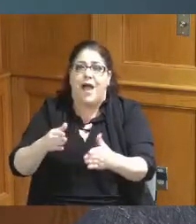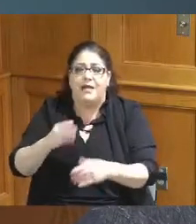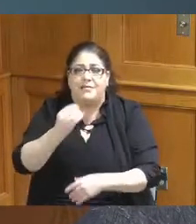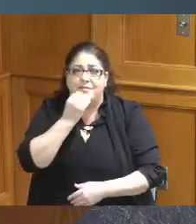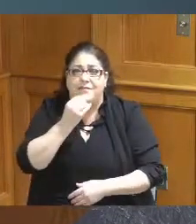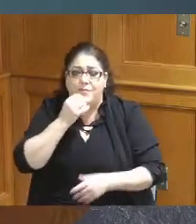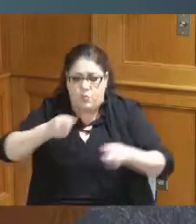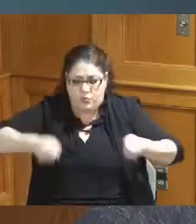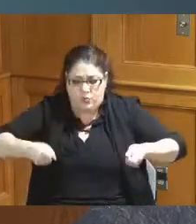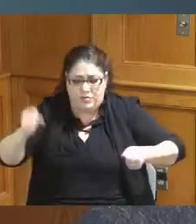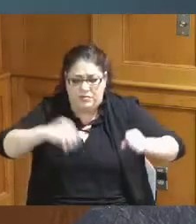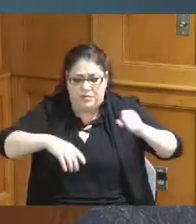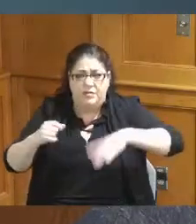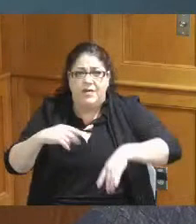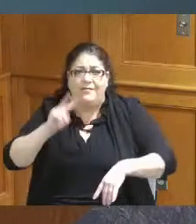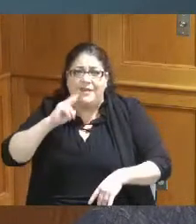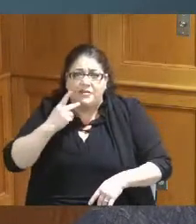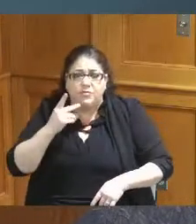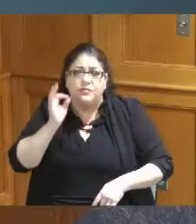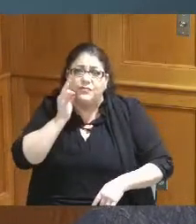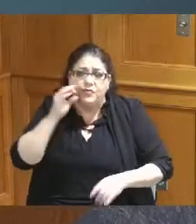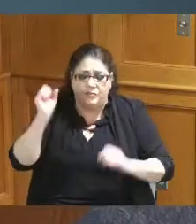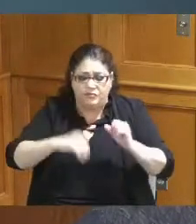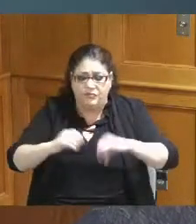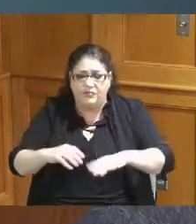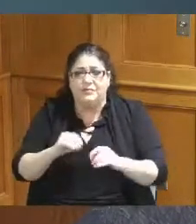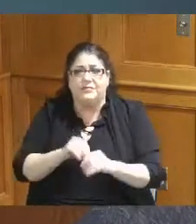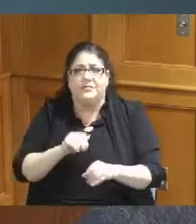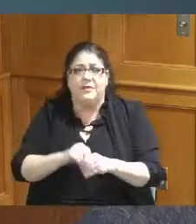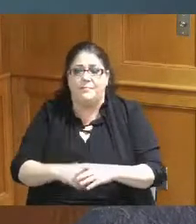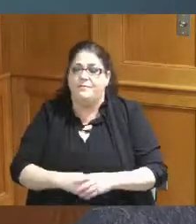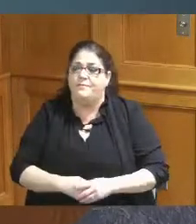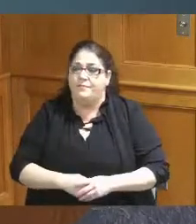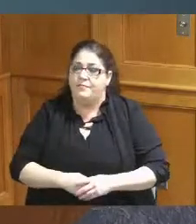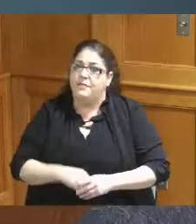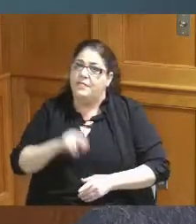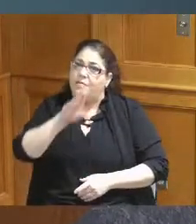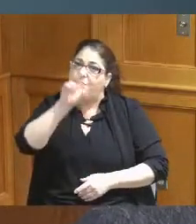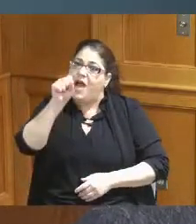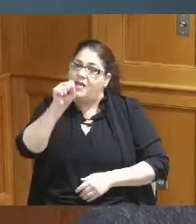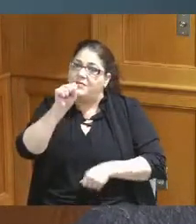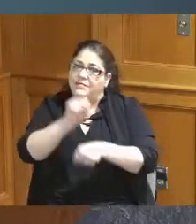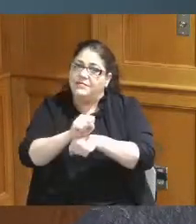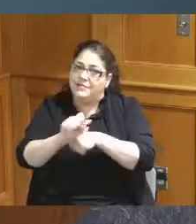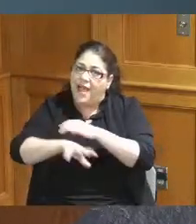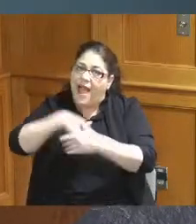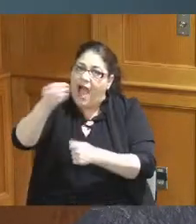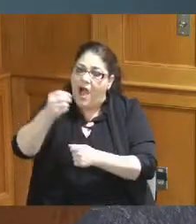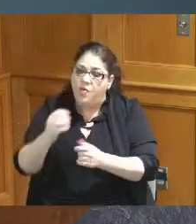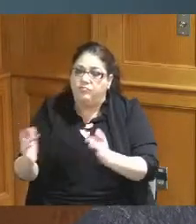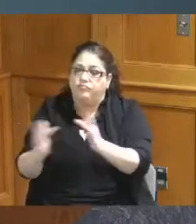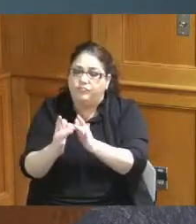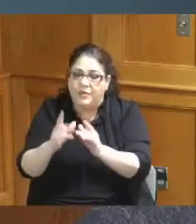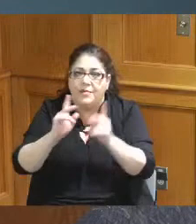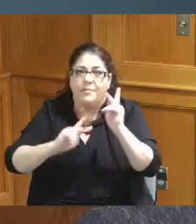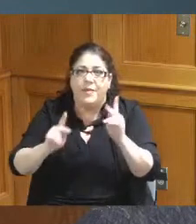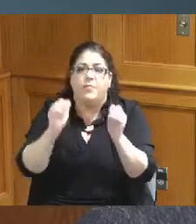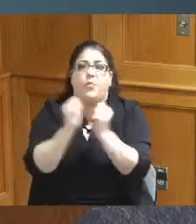with fresh produce Etc so this this bus is really out there helping to connect people to all the